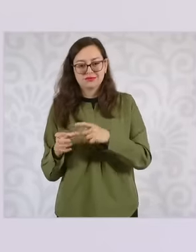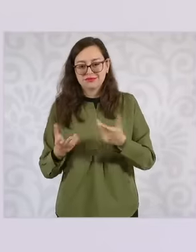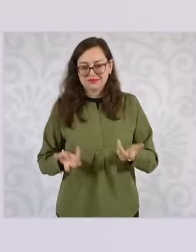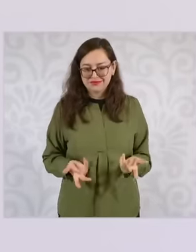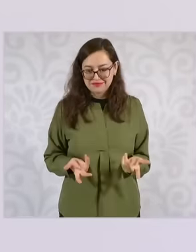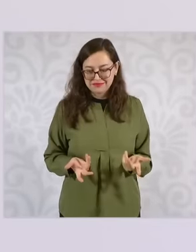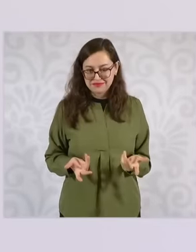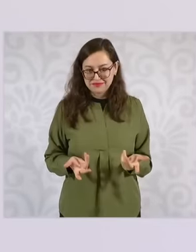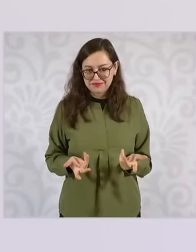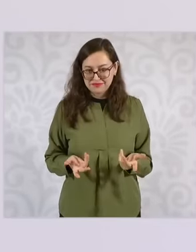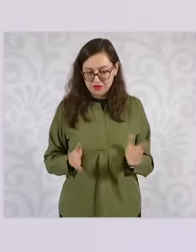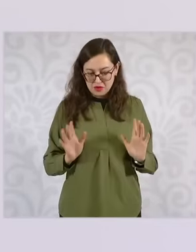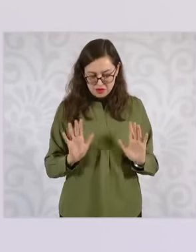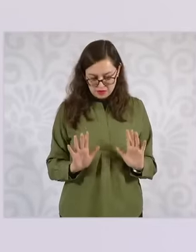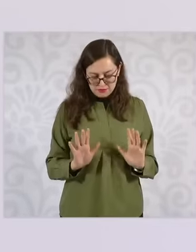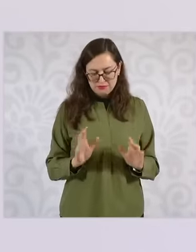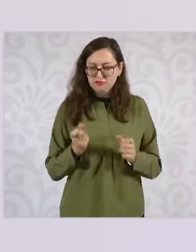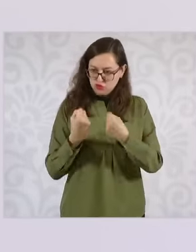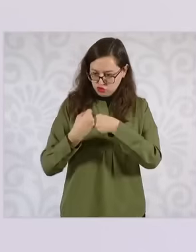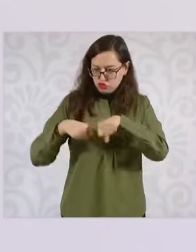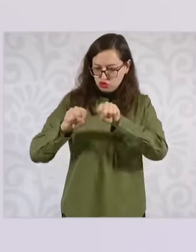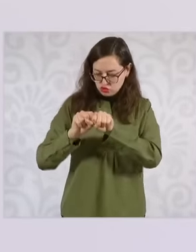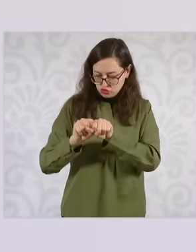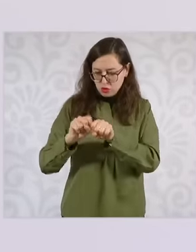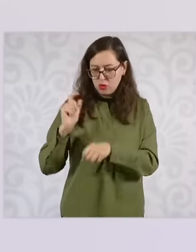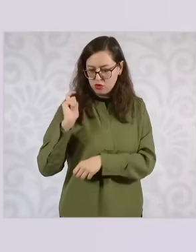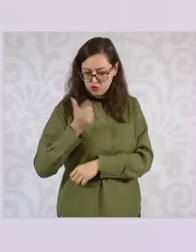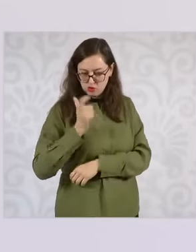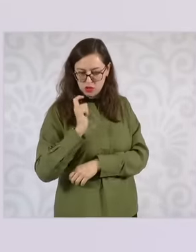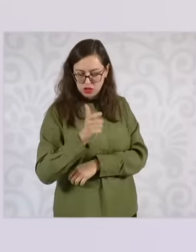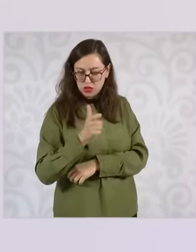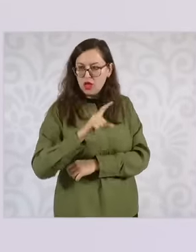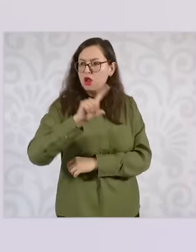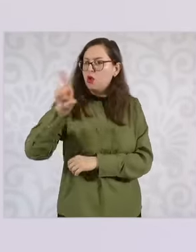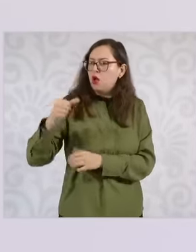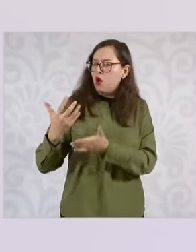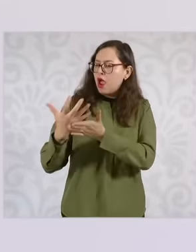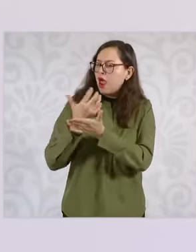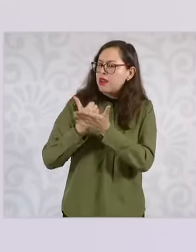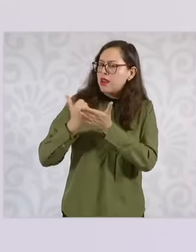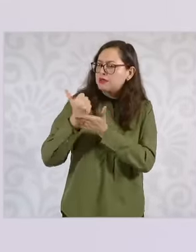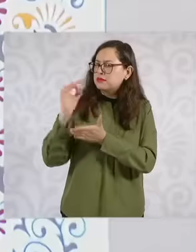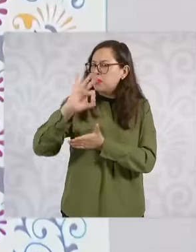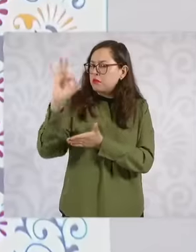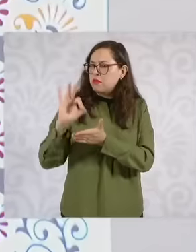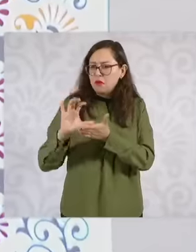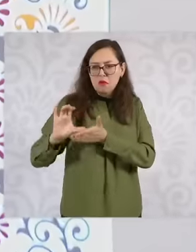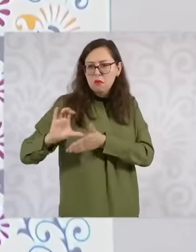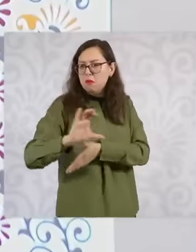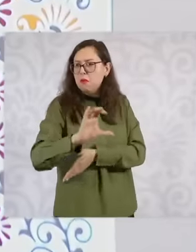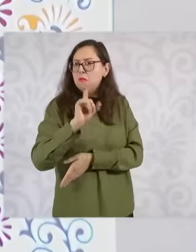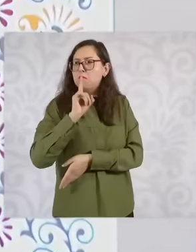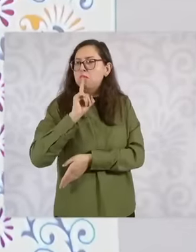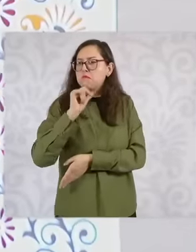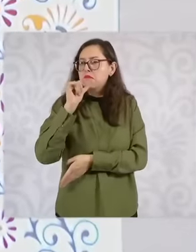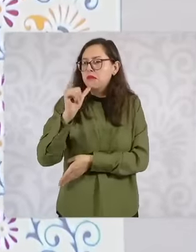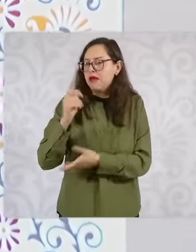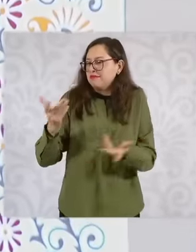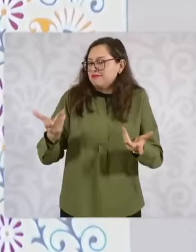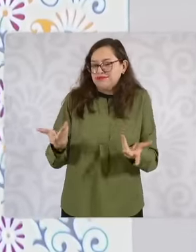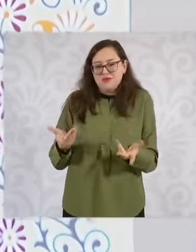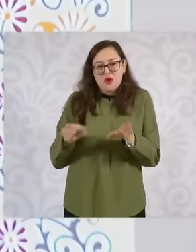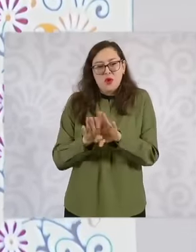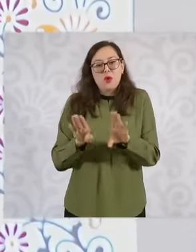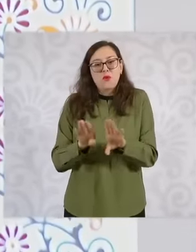profit sharing. So they are made partners. And they have a basic income later through the